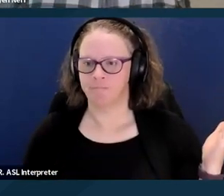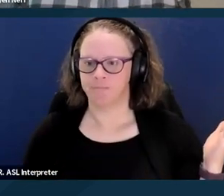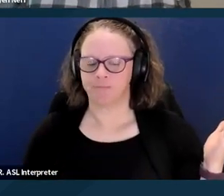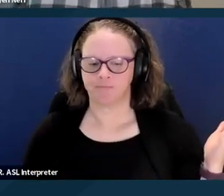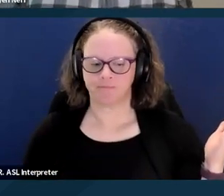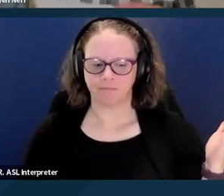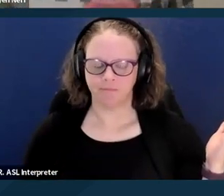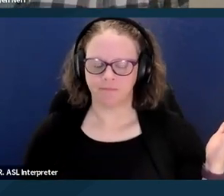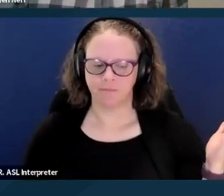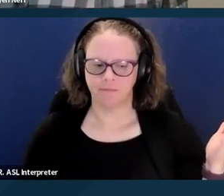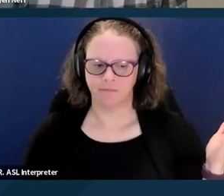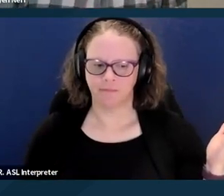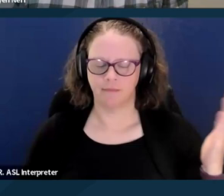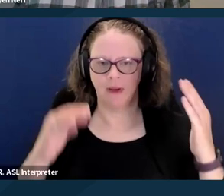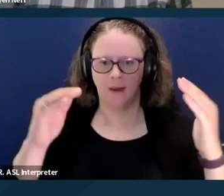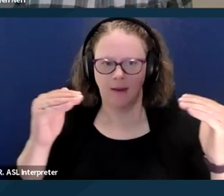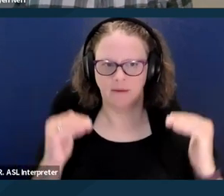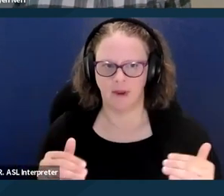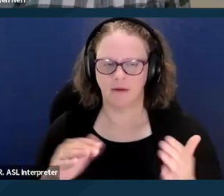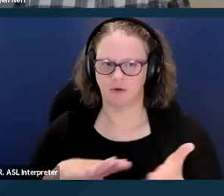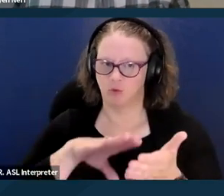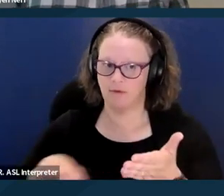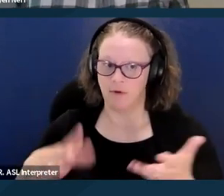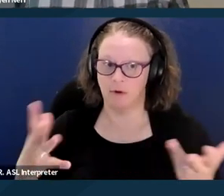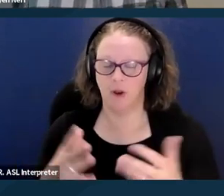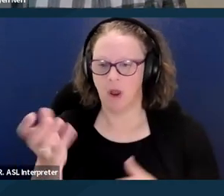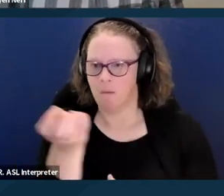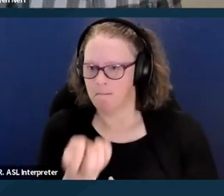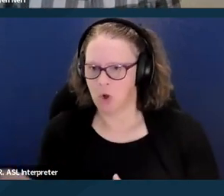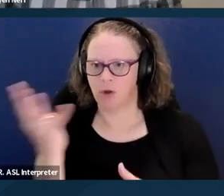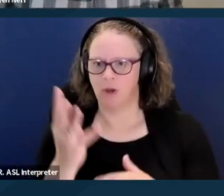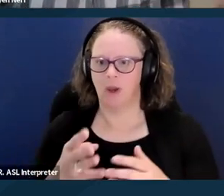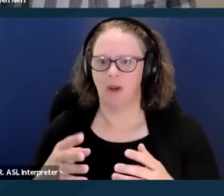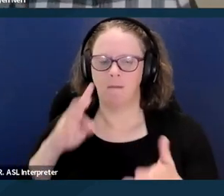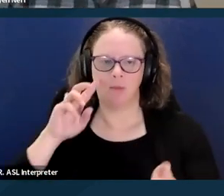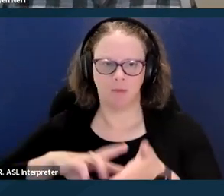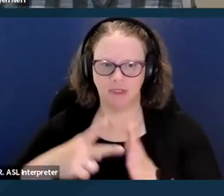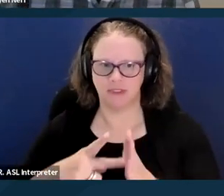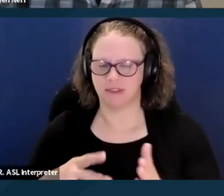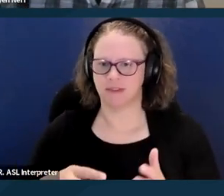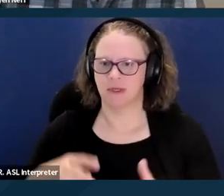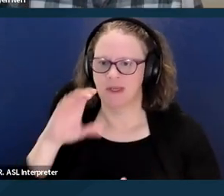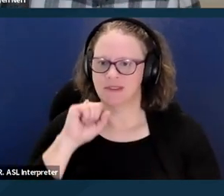So the next one is the Multipurpose Senior Services Waiver, and the name would suggest this is specifically